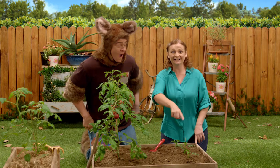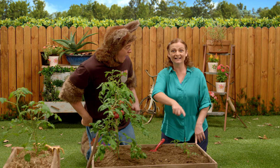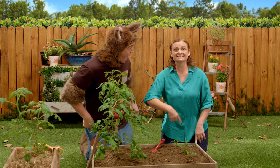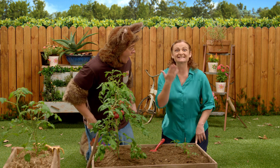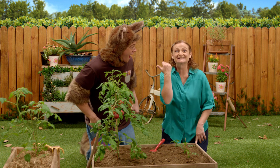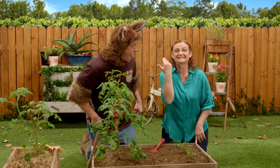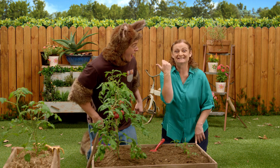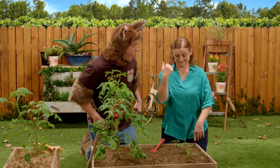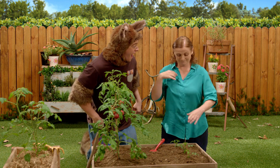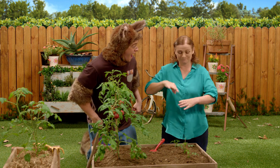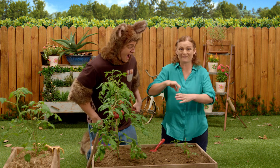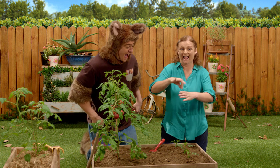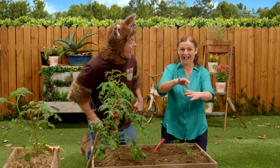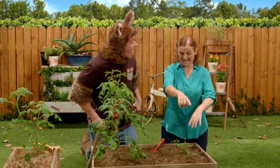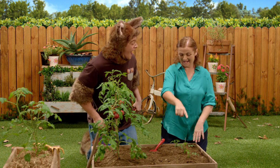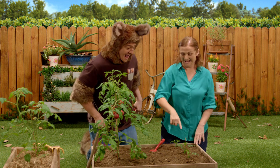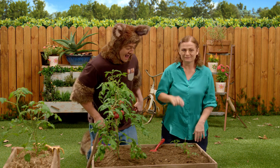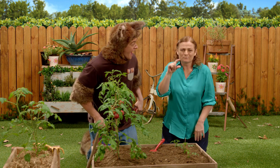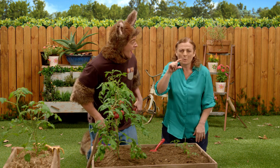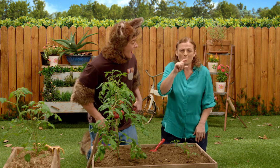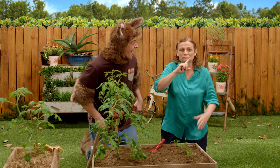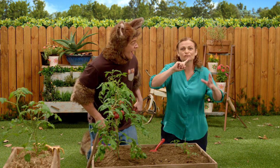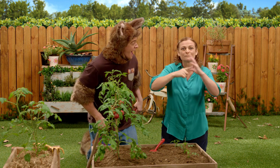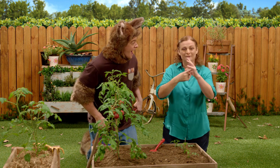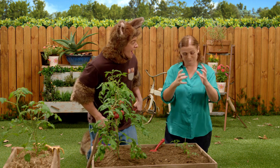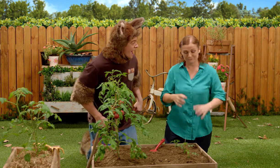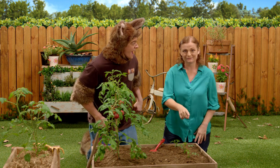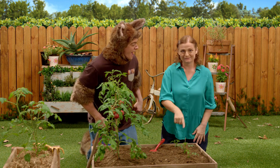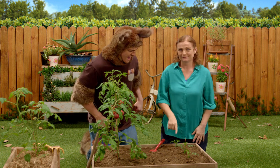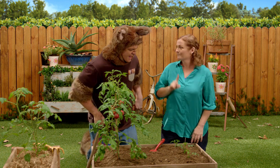These ones here, they've just been planted. They're going to be tomatoes.